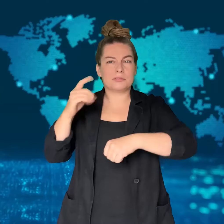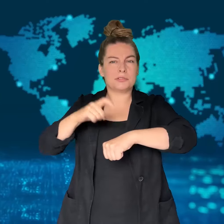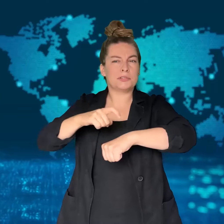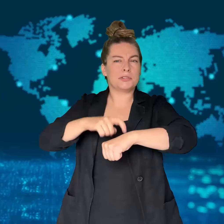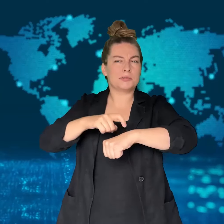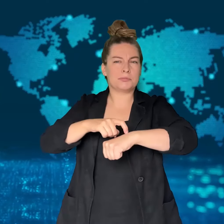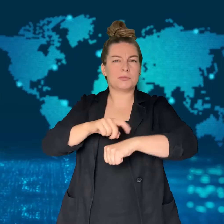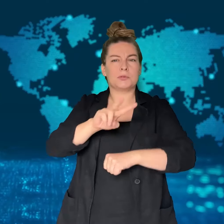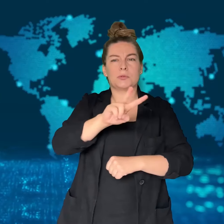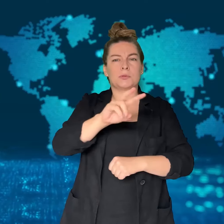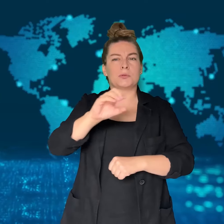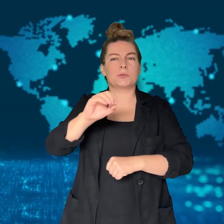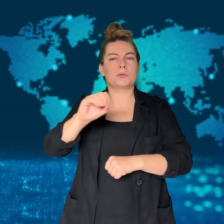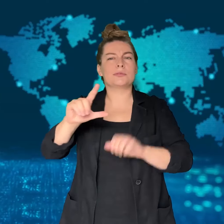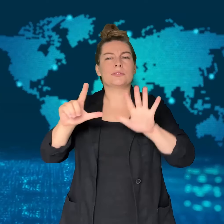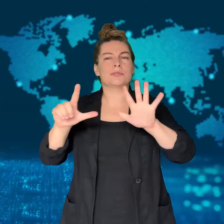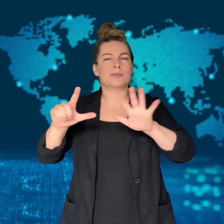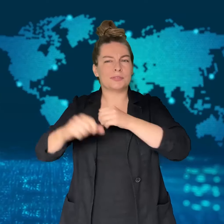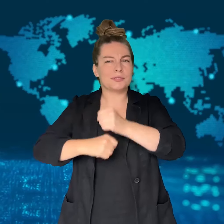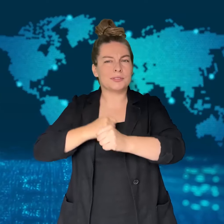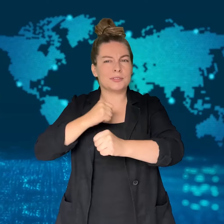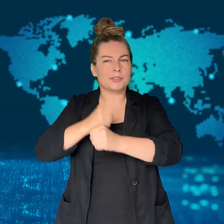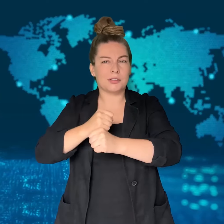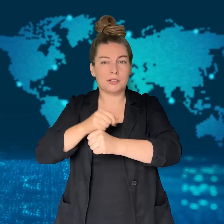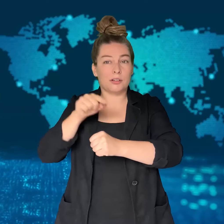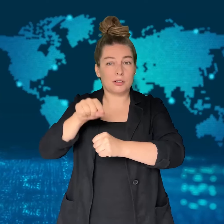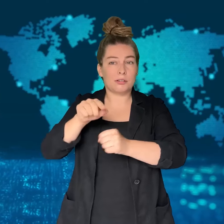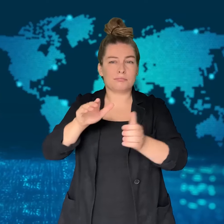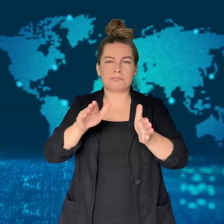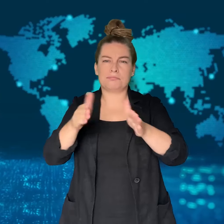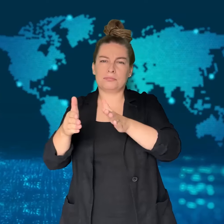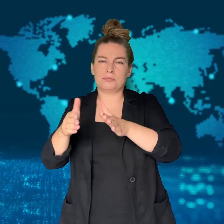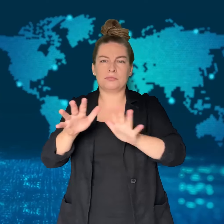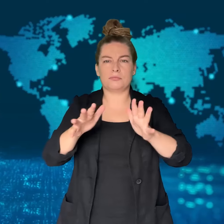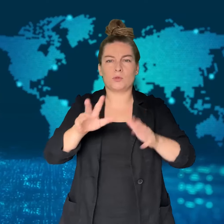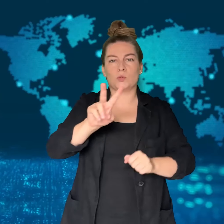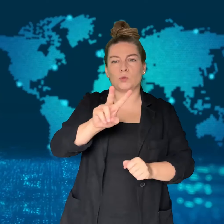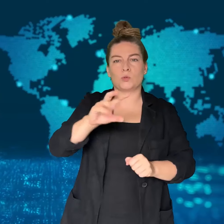and the civil defense authority all dispatched teams to